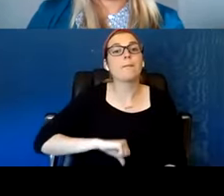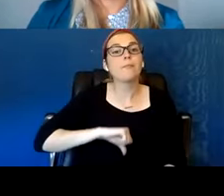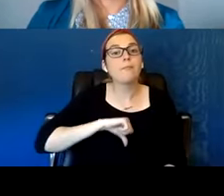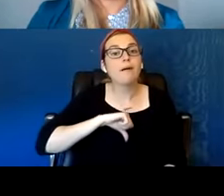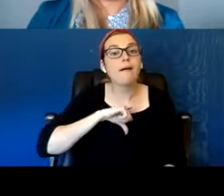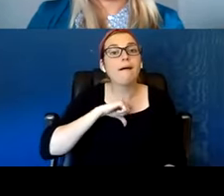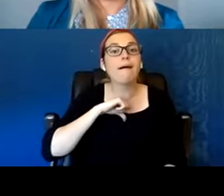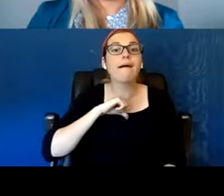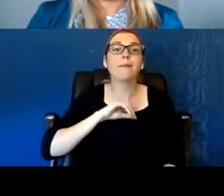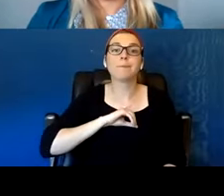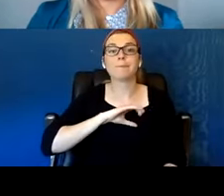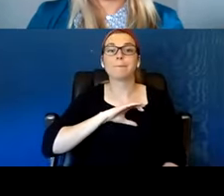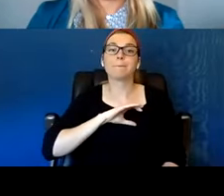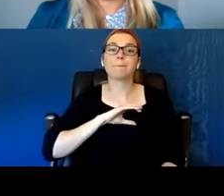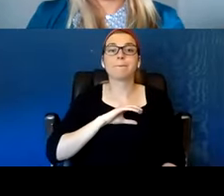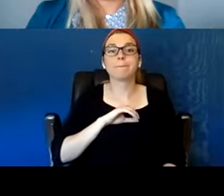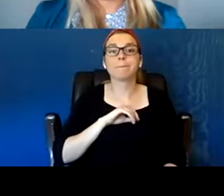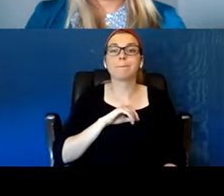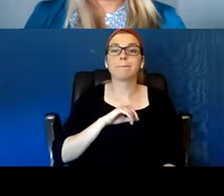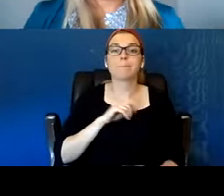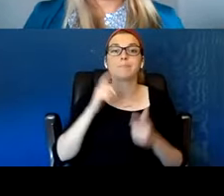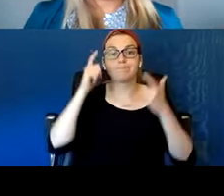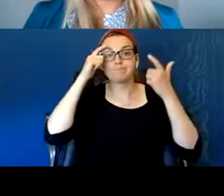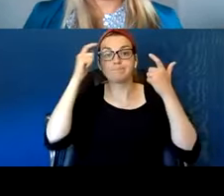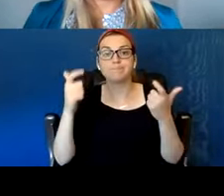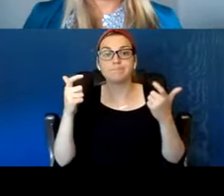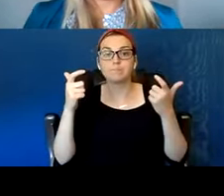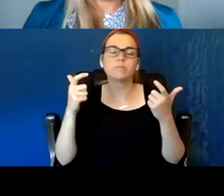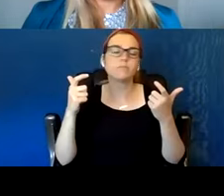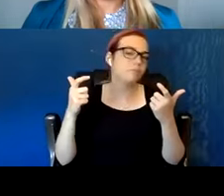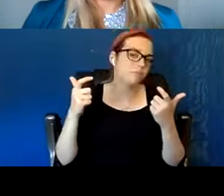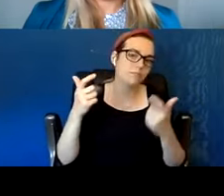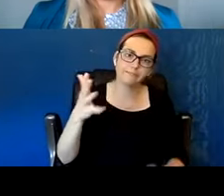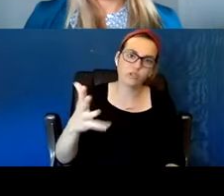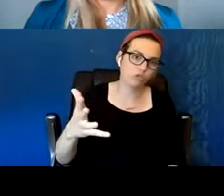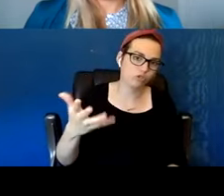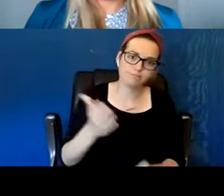We tend to walk into a room. We think we're the most educated people in the room.